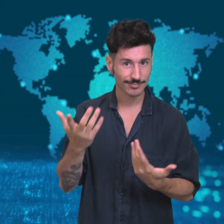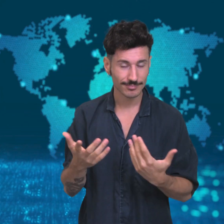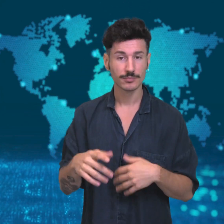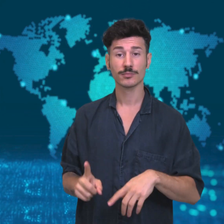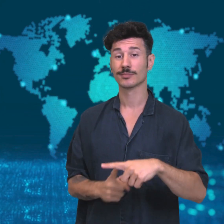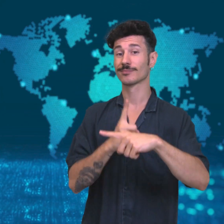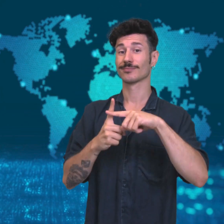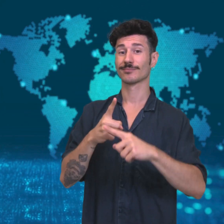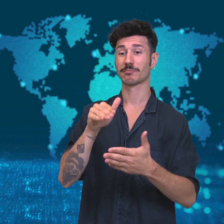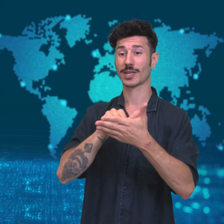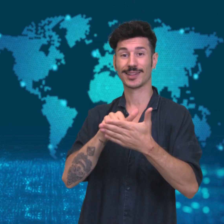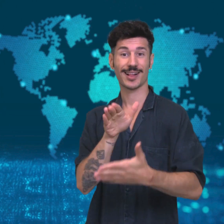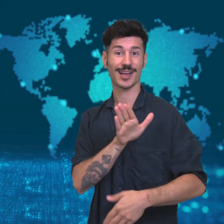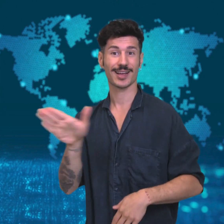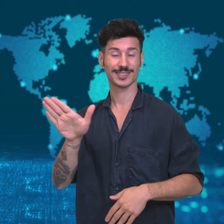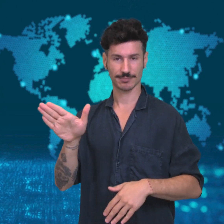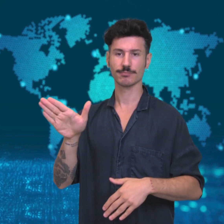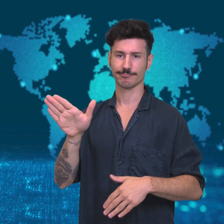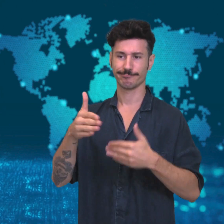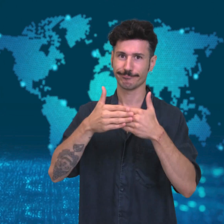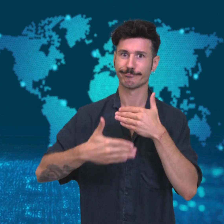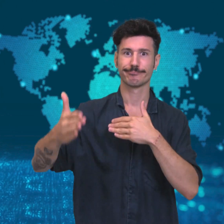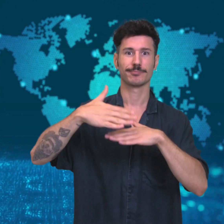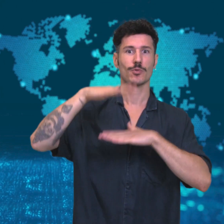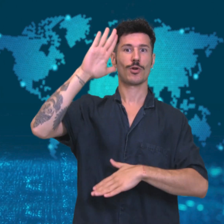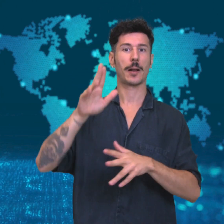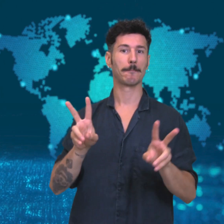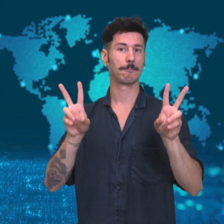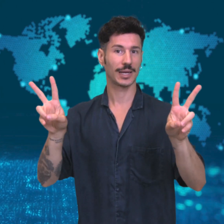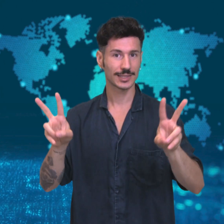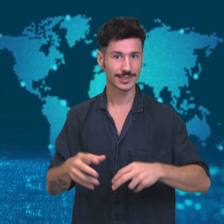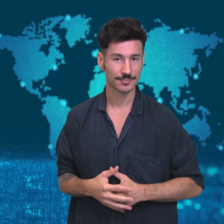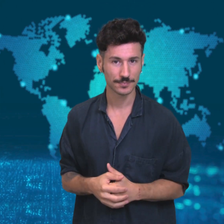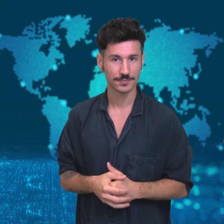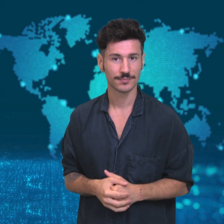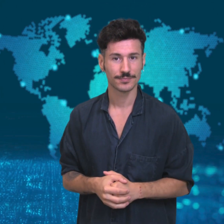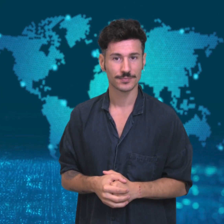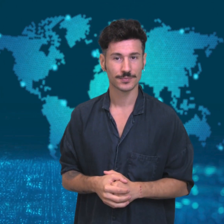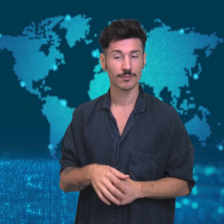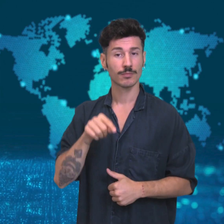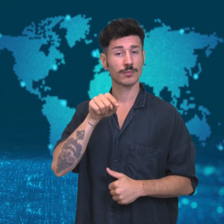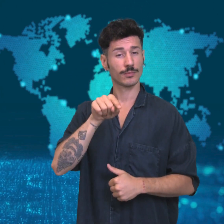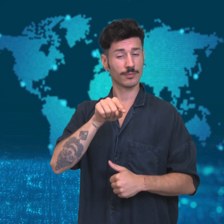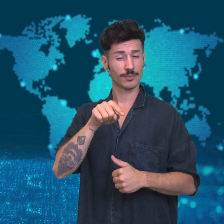tourism and build greater peace in the Middle East area.